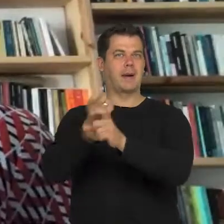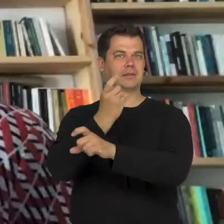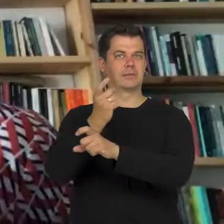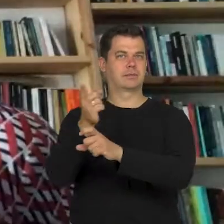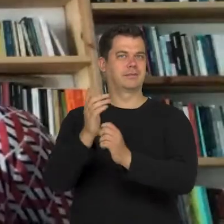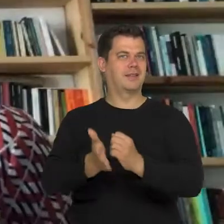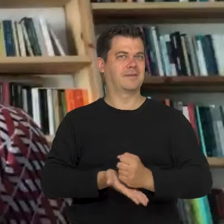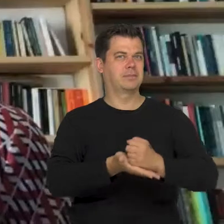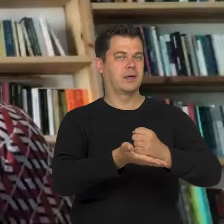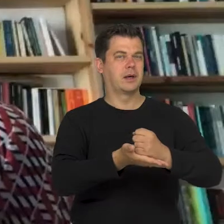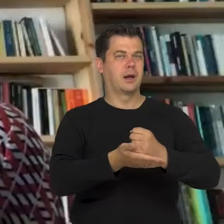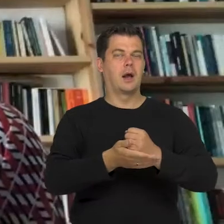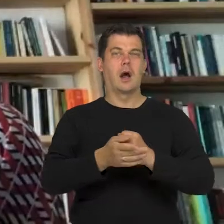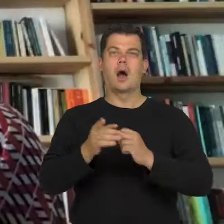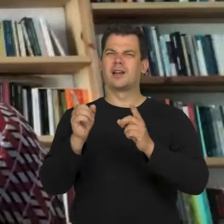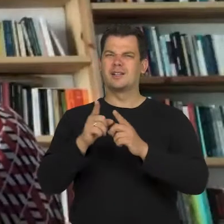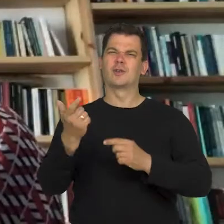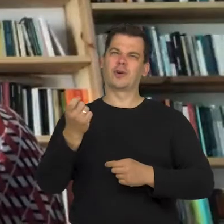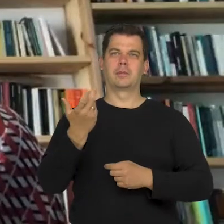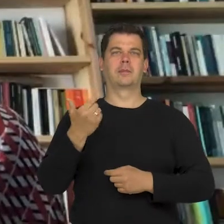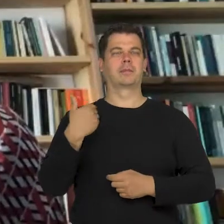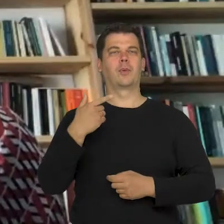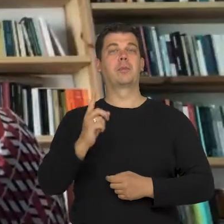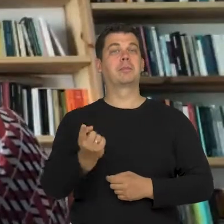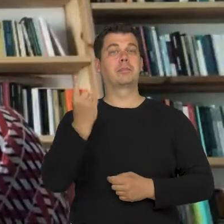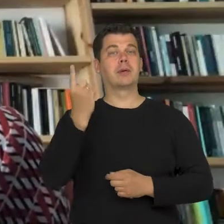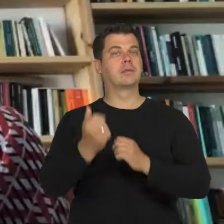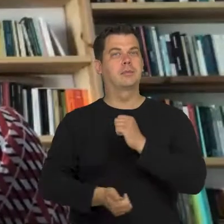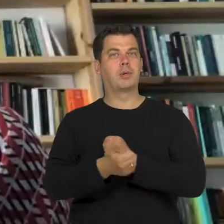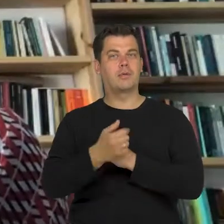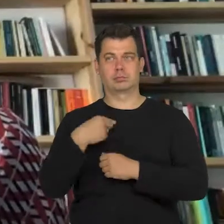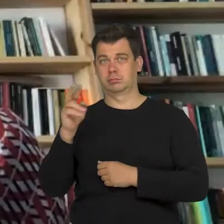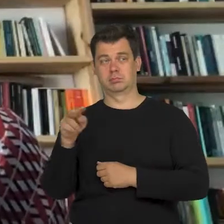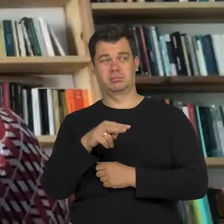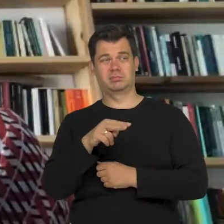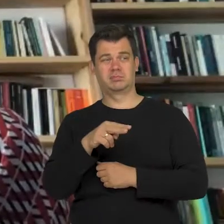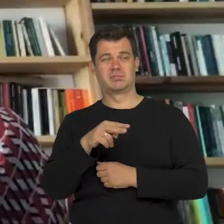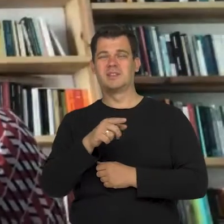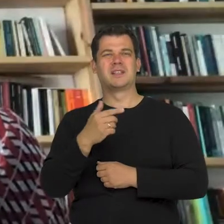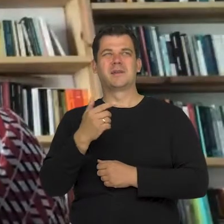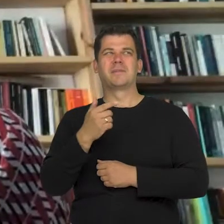there was that dishonesty in that relationship.